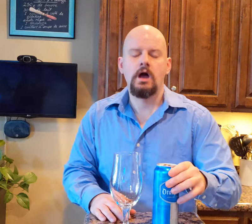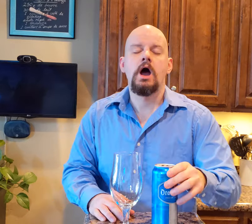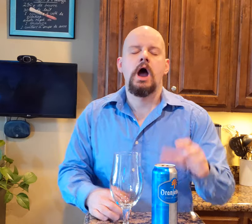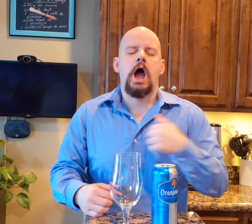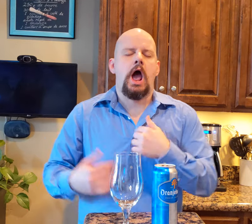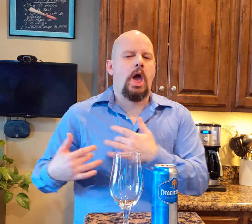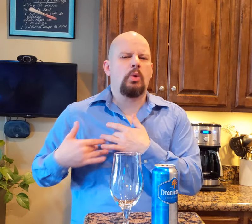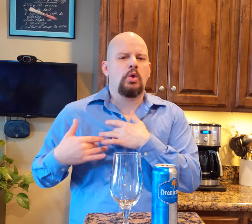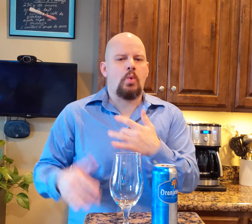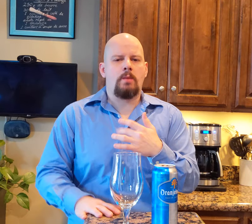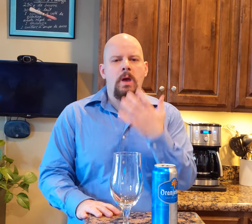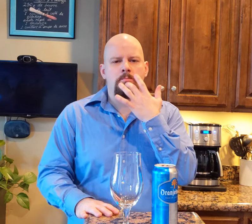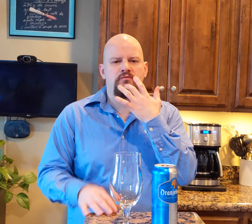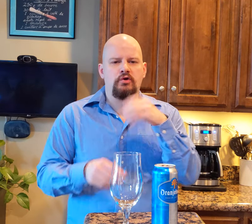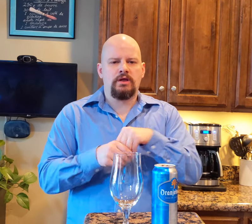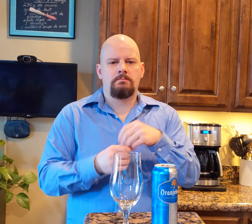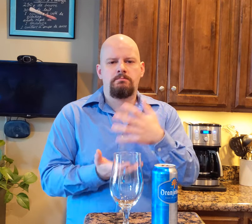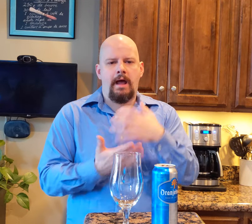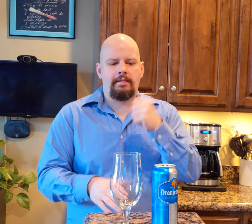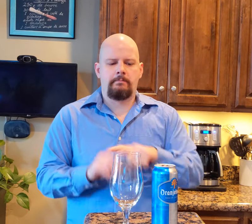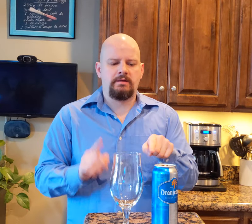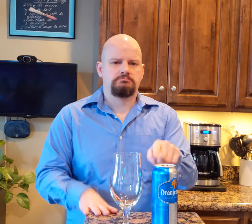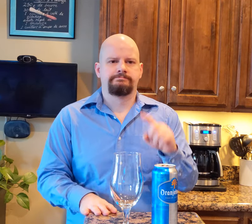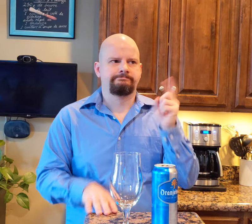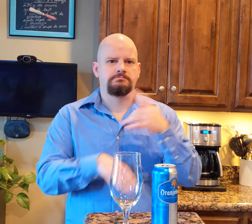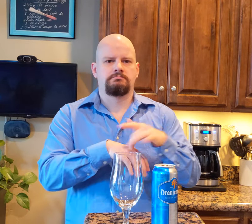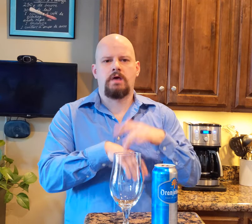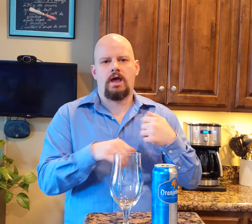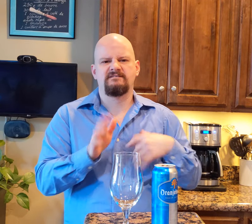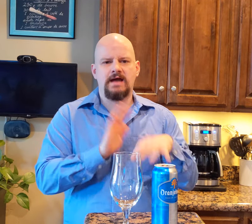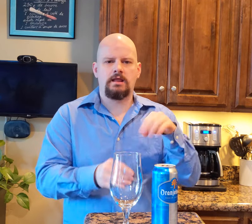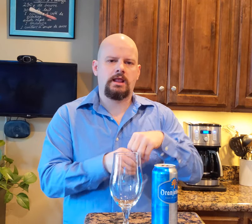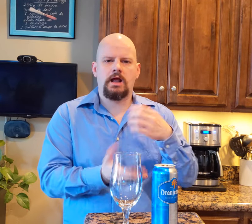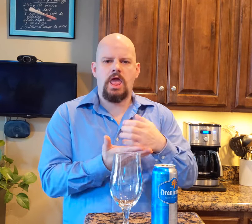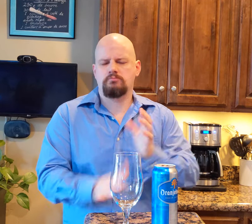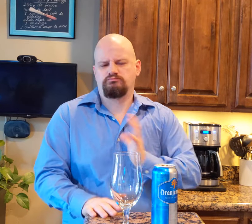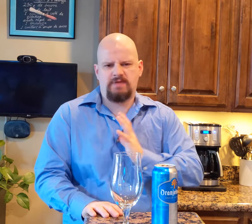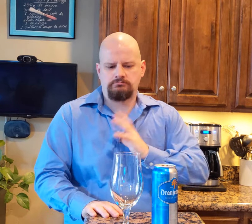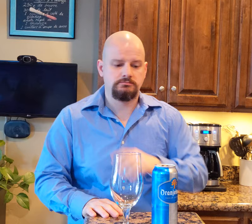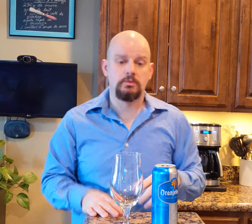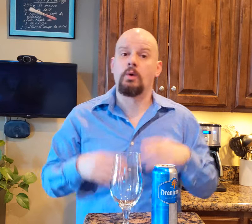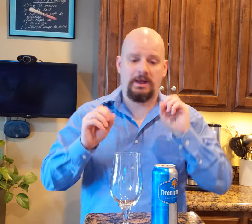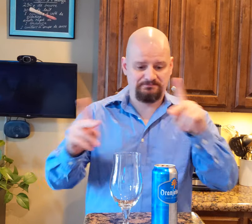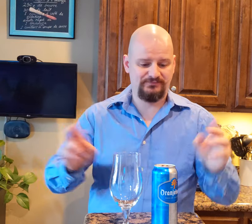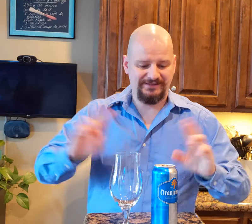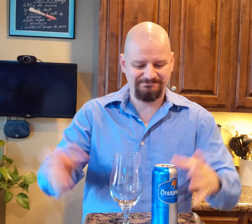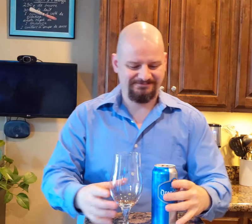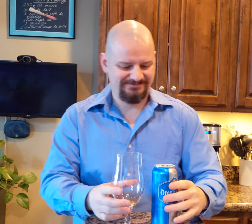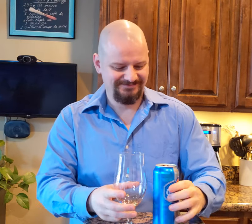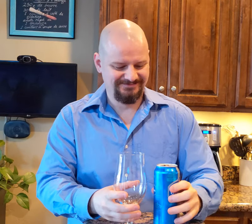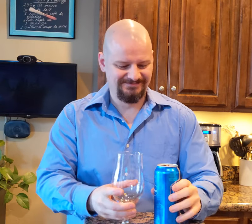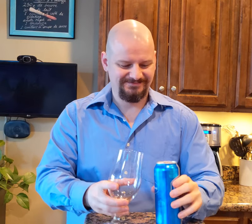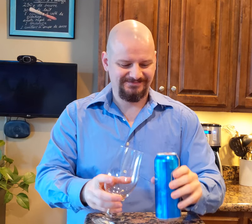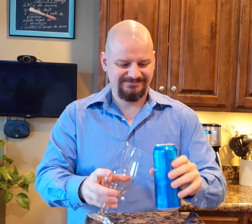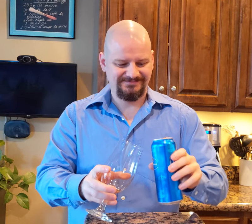I normally would go for bottles but this only comes in cans and that's okay. Allright, ready!